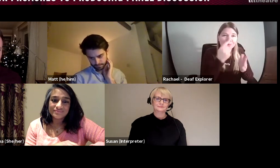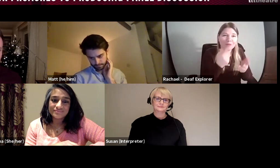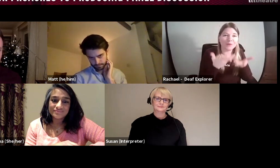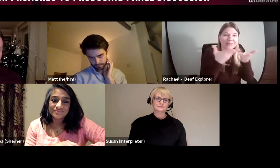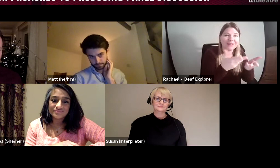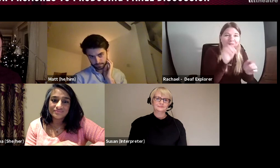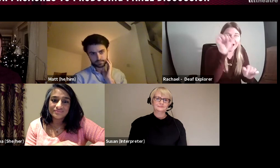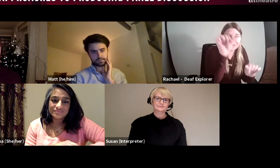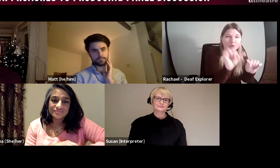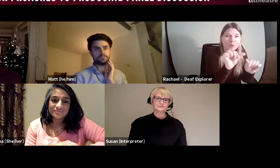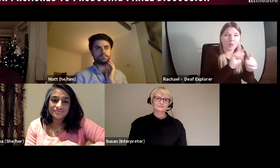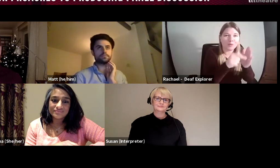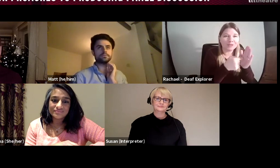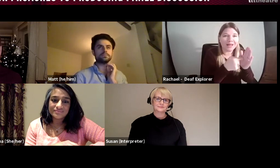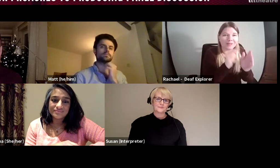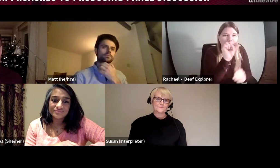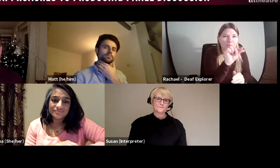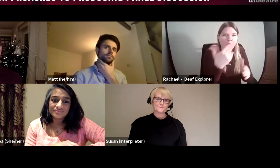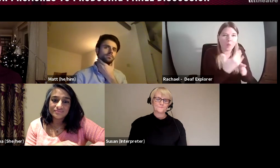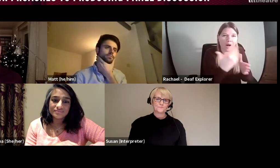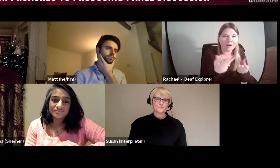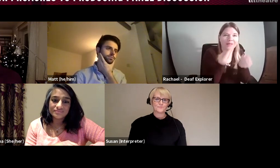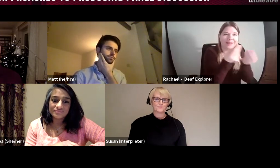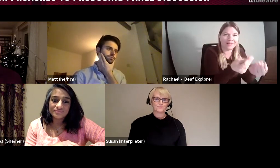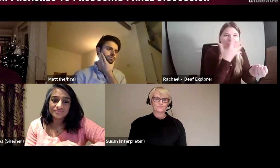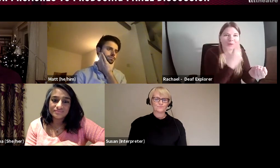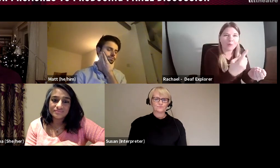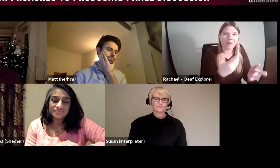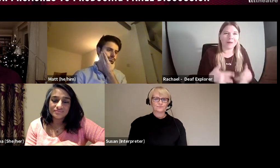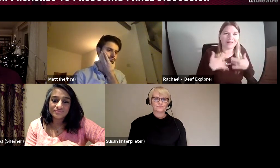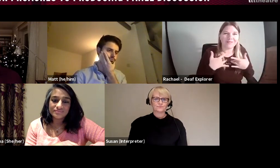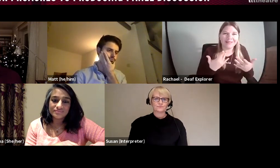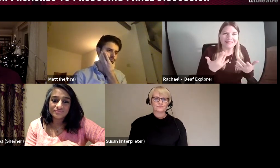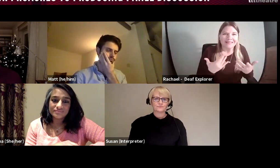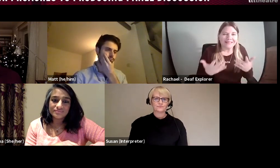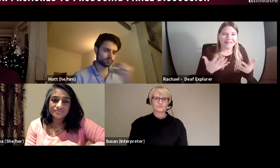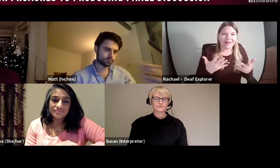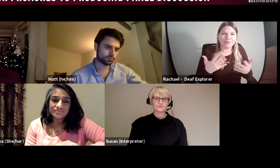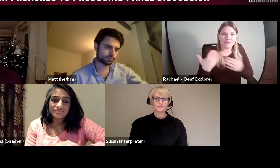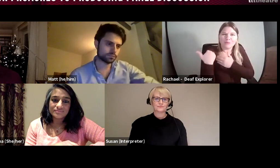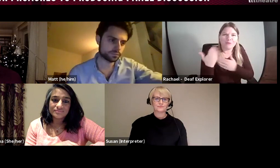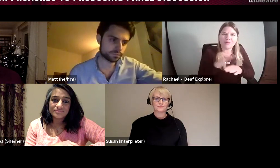and that's a huge challenge. We could give short projects to people or short bursts of work, but